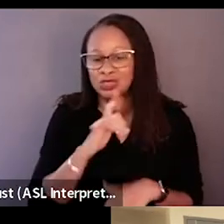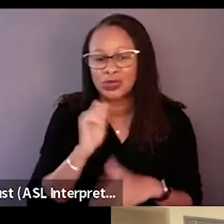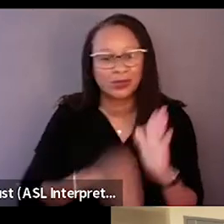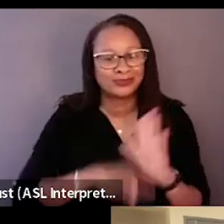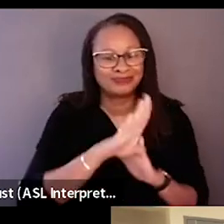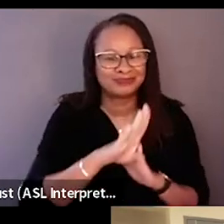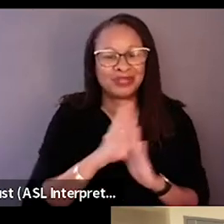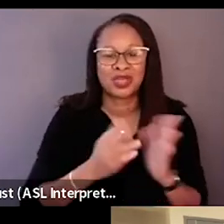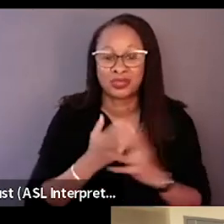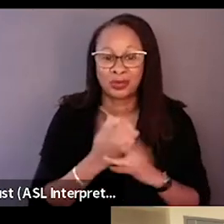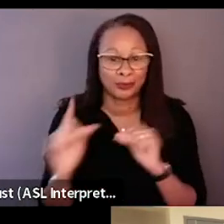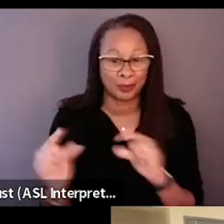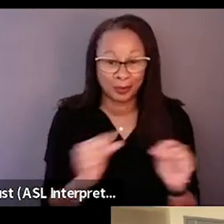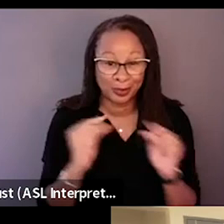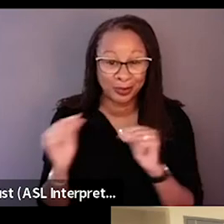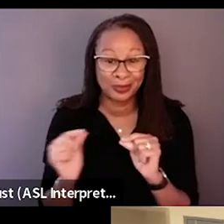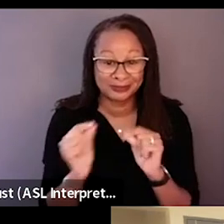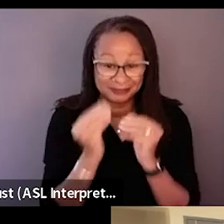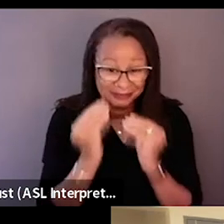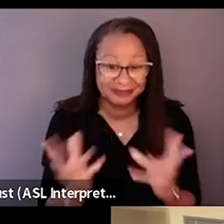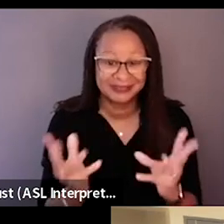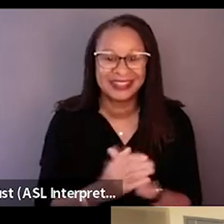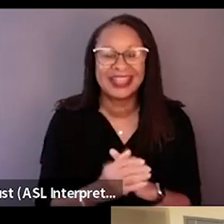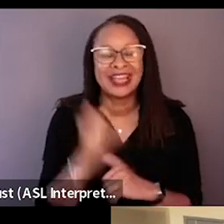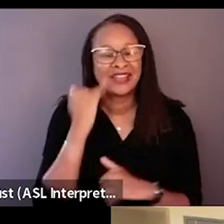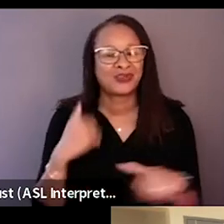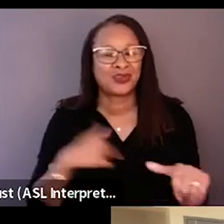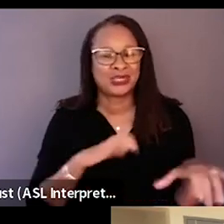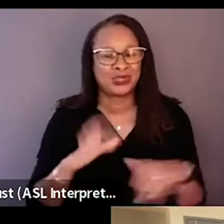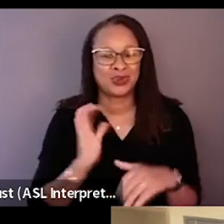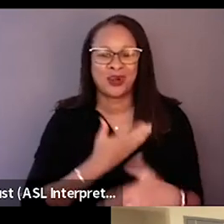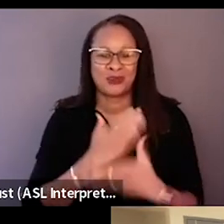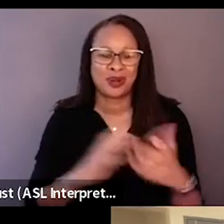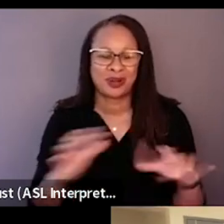through word of mouth if we all do our part and just get people to see it.